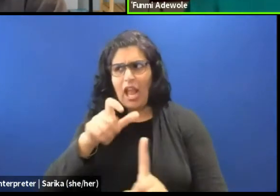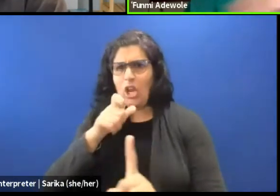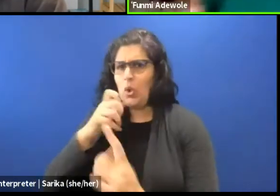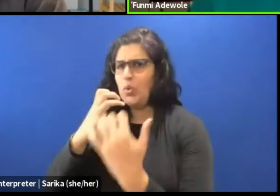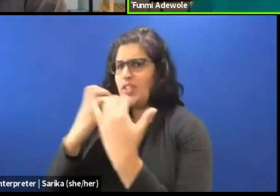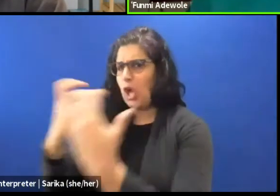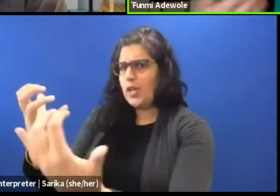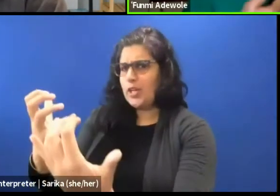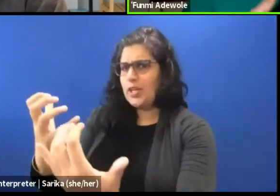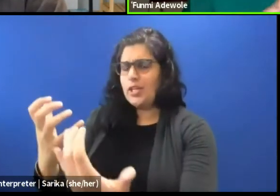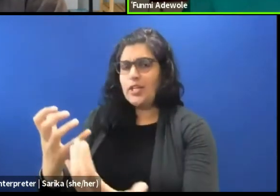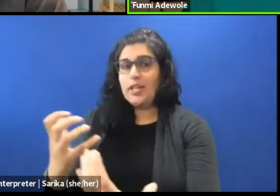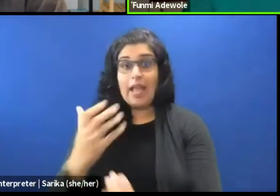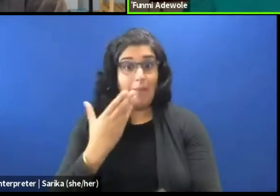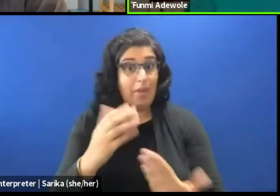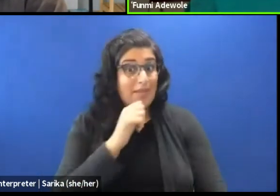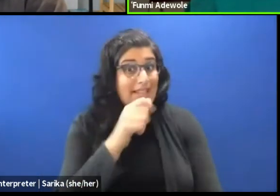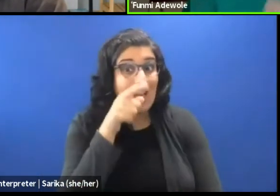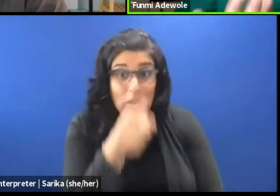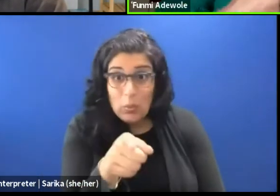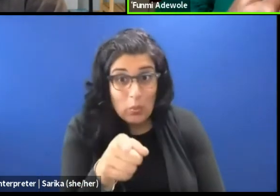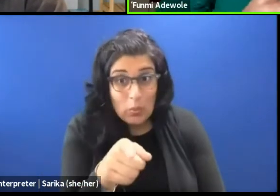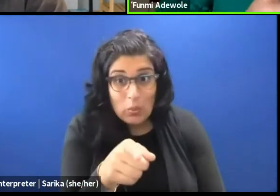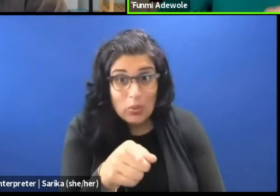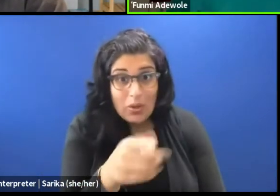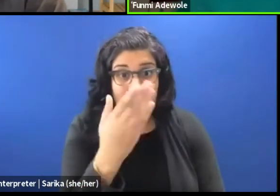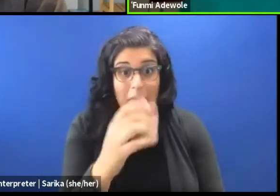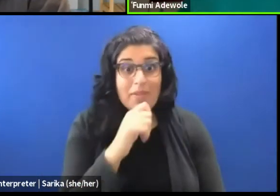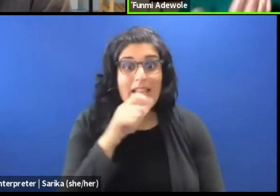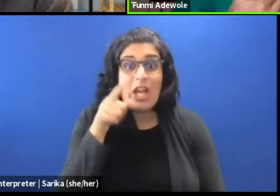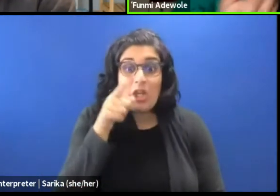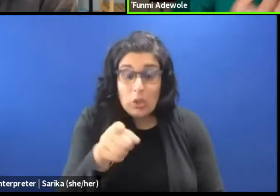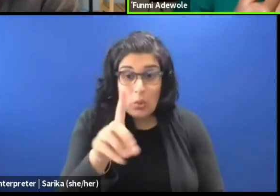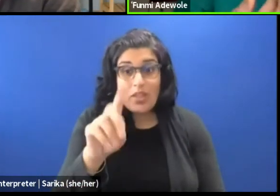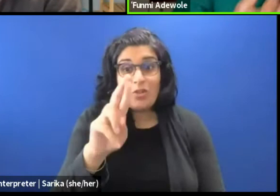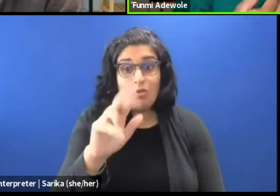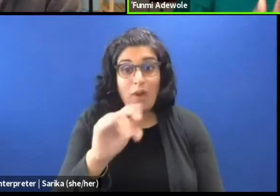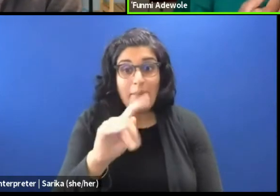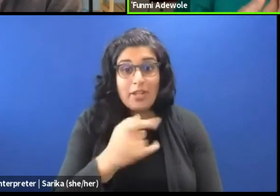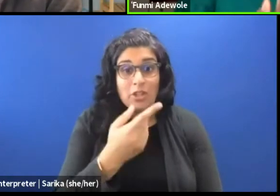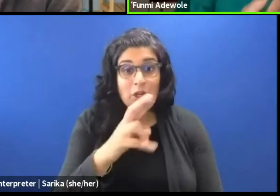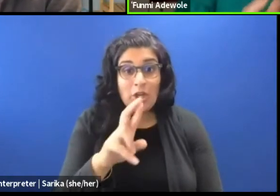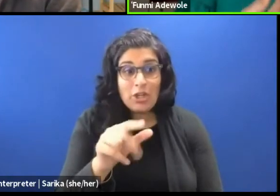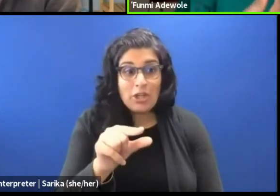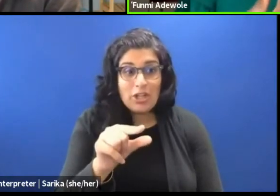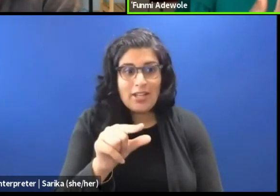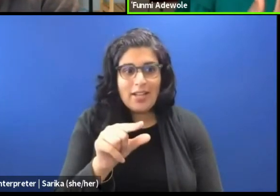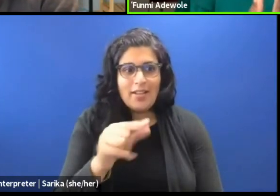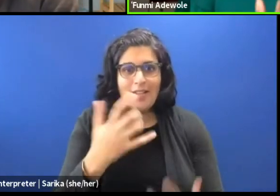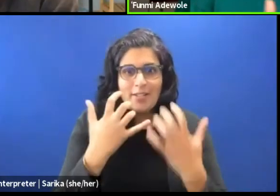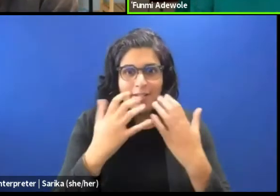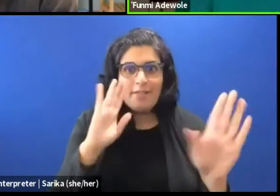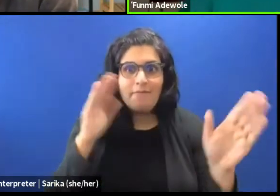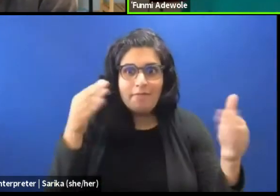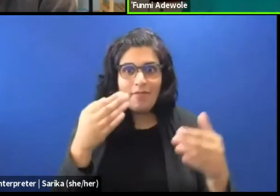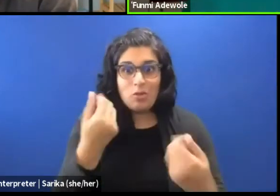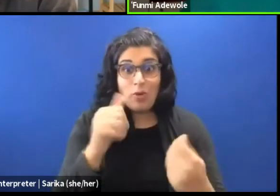And it may not be you, it might not be you, the dramaturge, that is the first, primary person they are trying to communicate to.